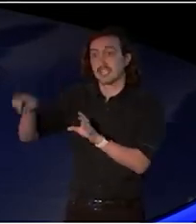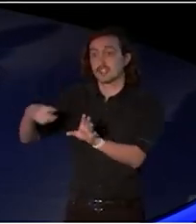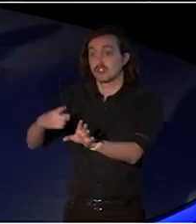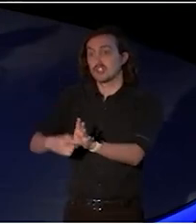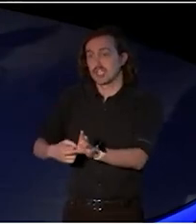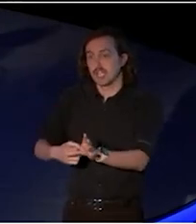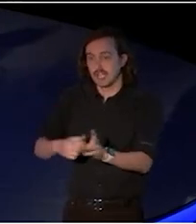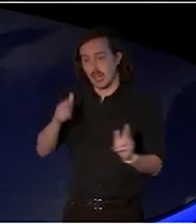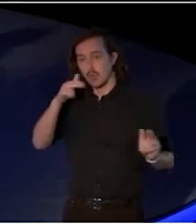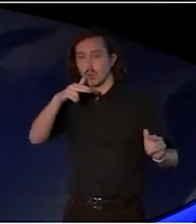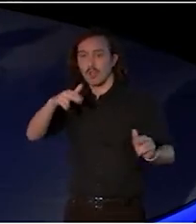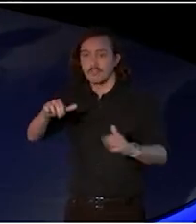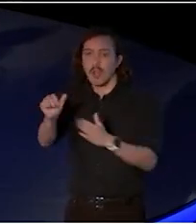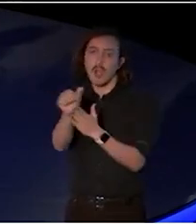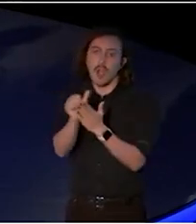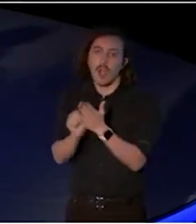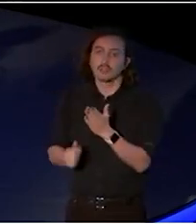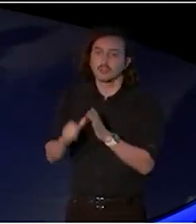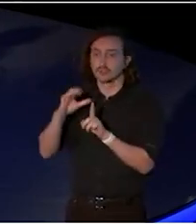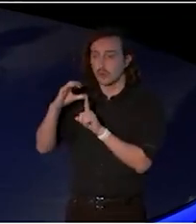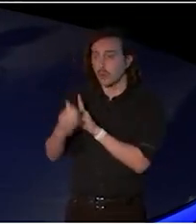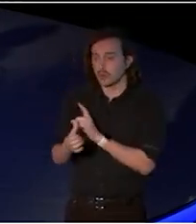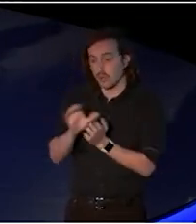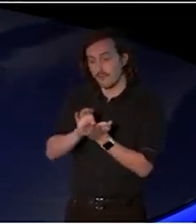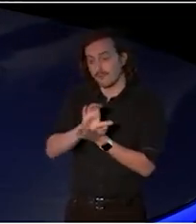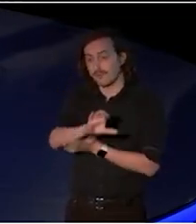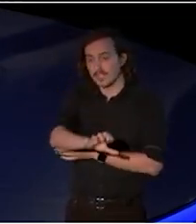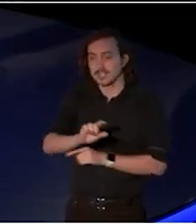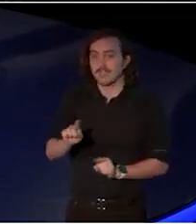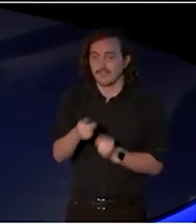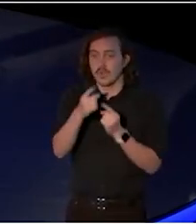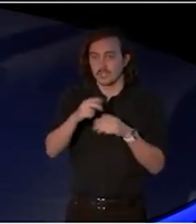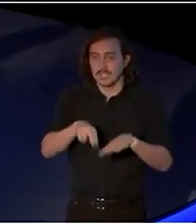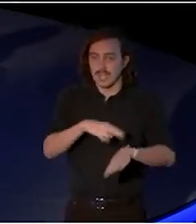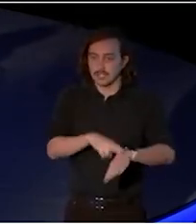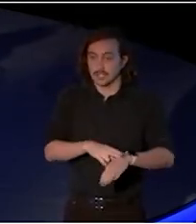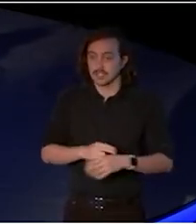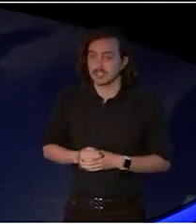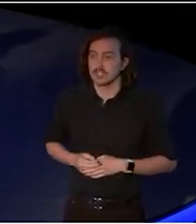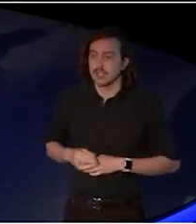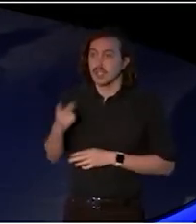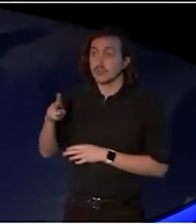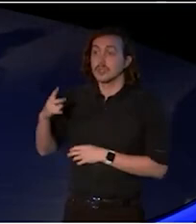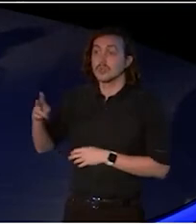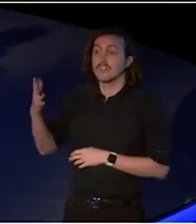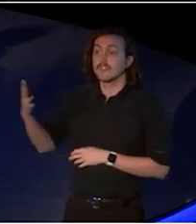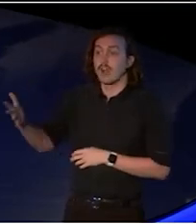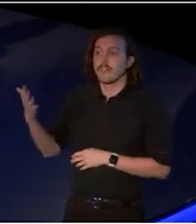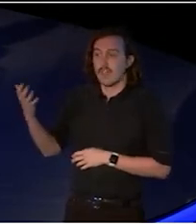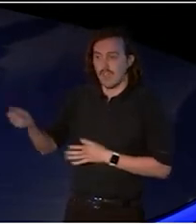and culture investment in First Nations. And then in 25 we've got Writing Australia.